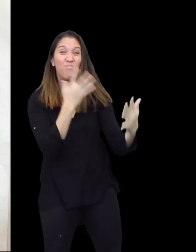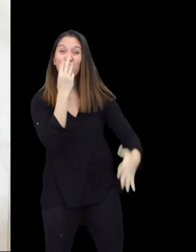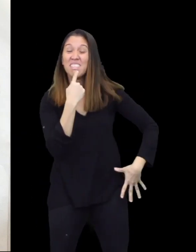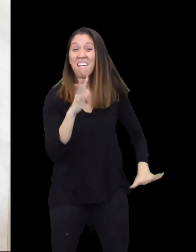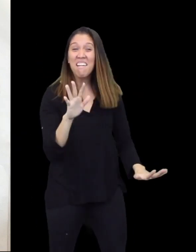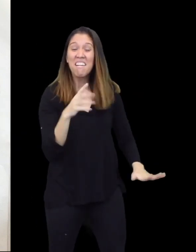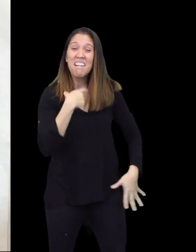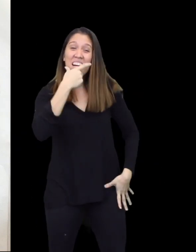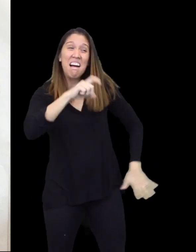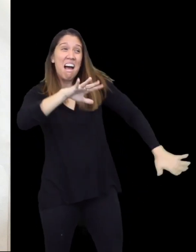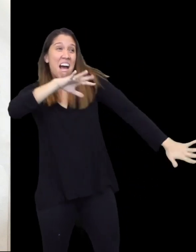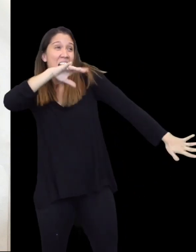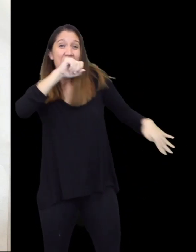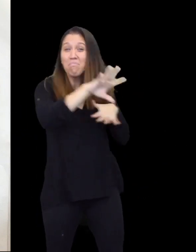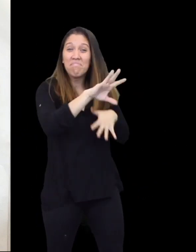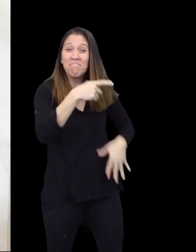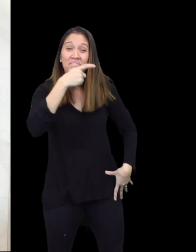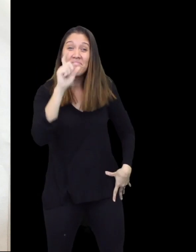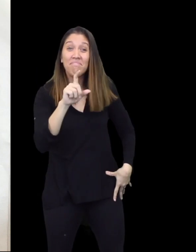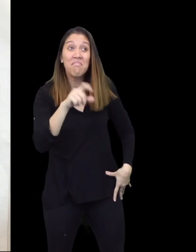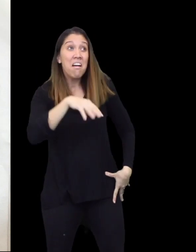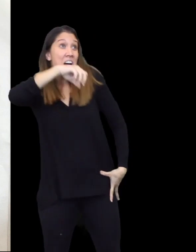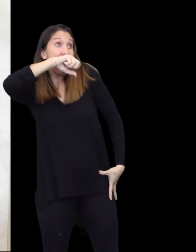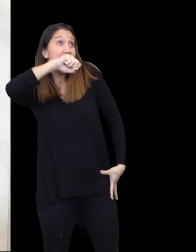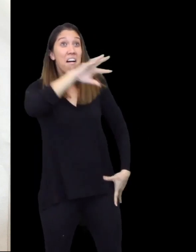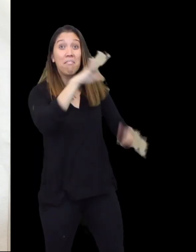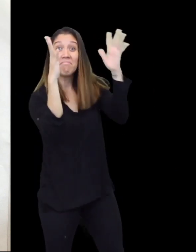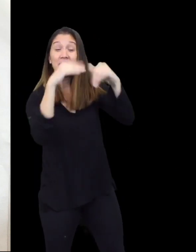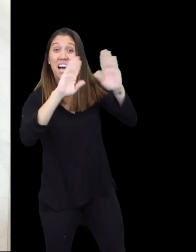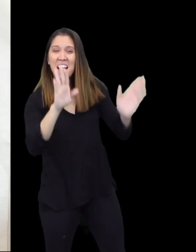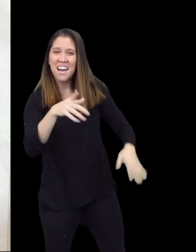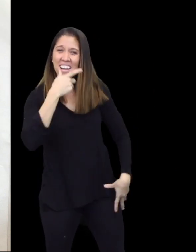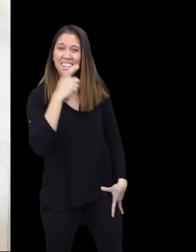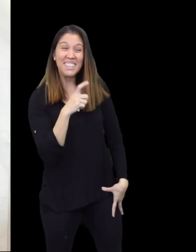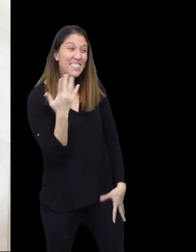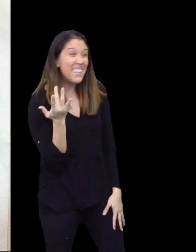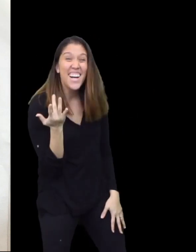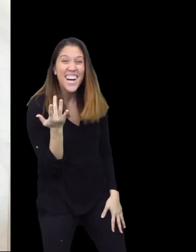and said, "I don't need to huff, I don't need to puff and blow your house down. I don't need to do that? Know why?